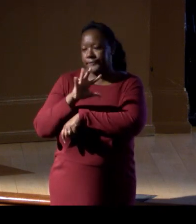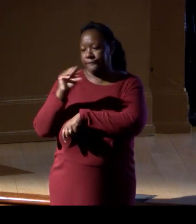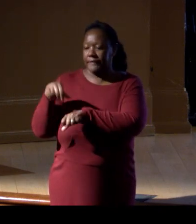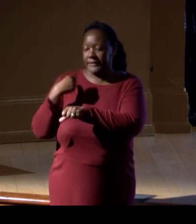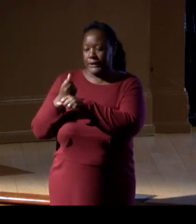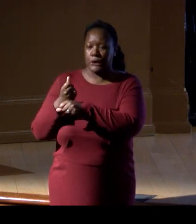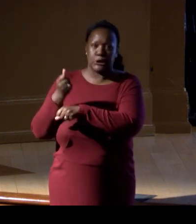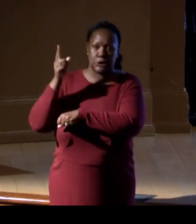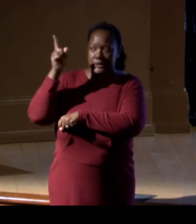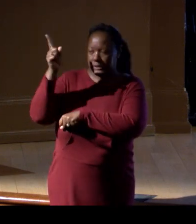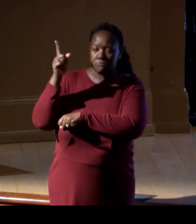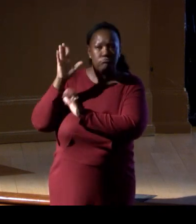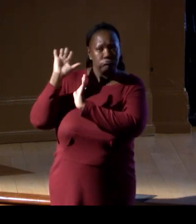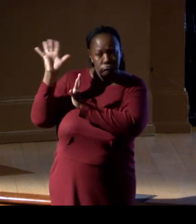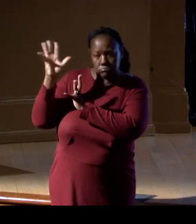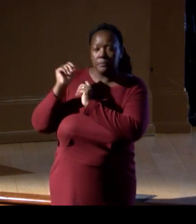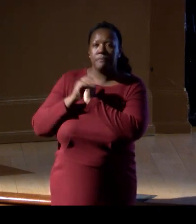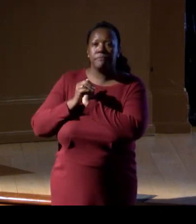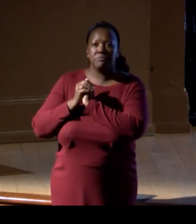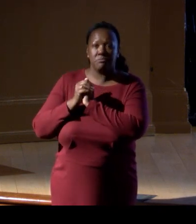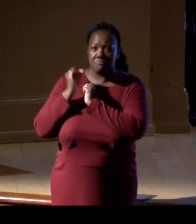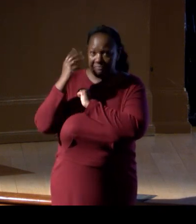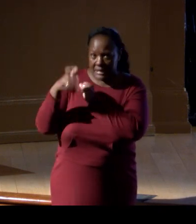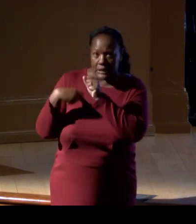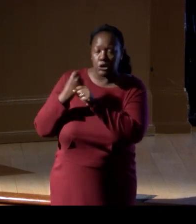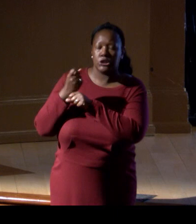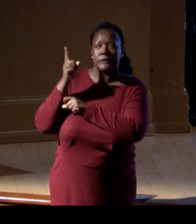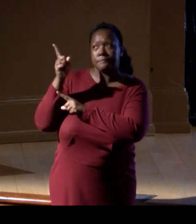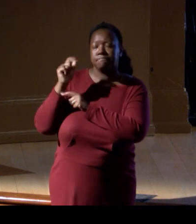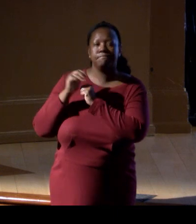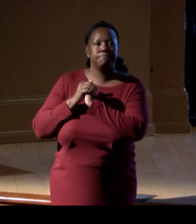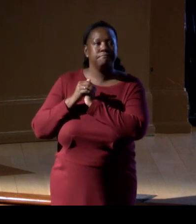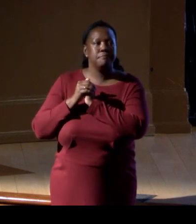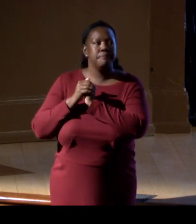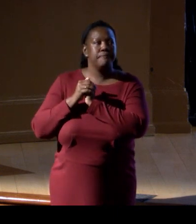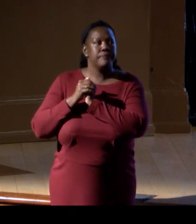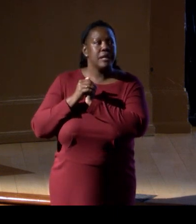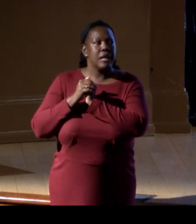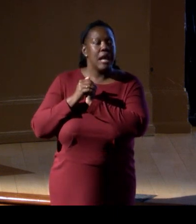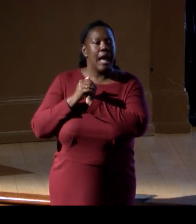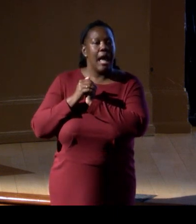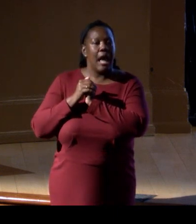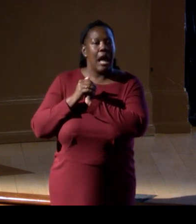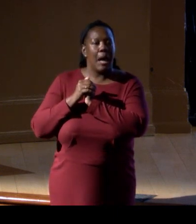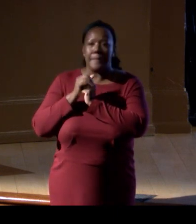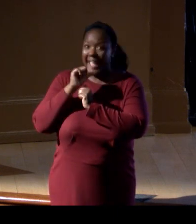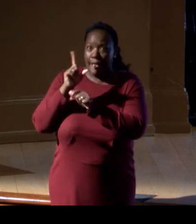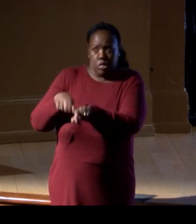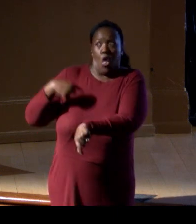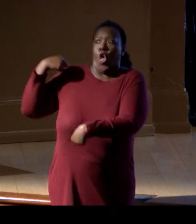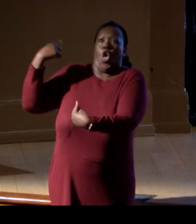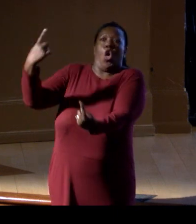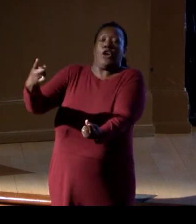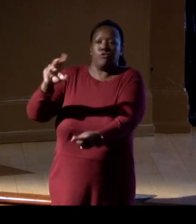the grand old man, but, you know, a couple of decades, not that long, and surely people have been collecting